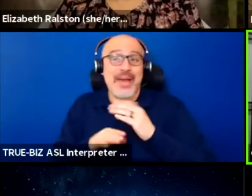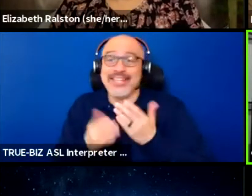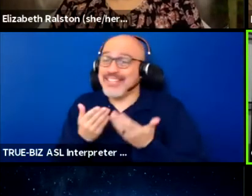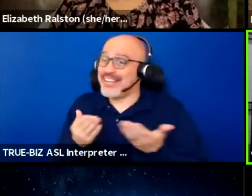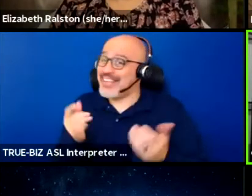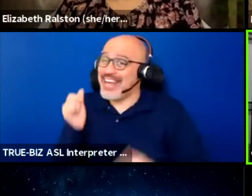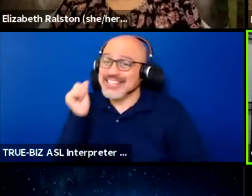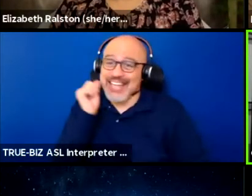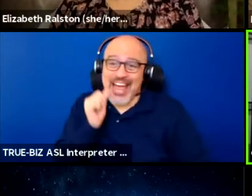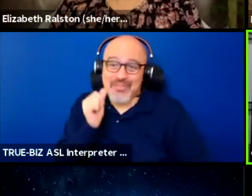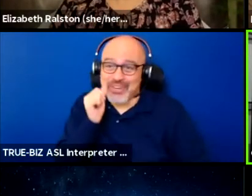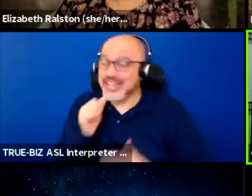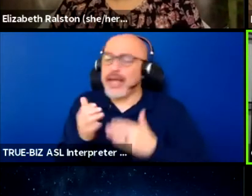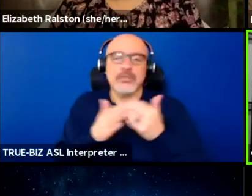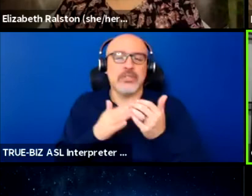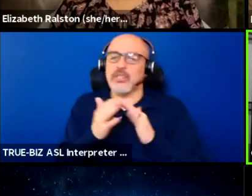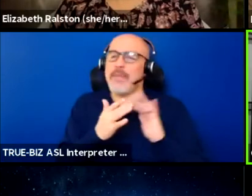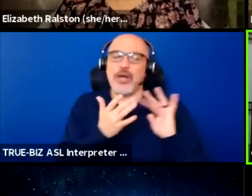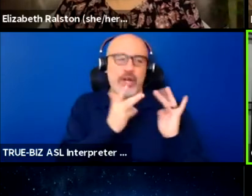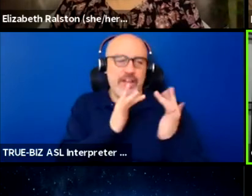whether virtually or physically, so.